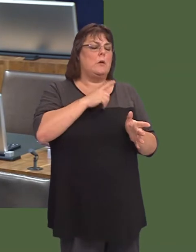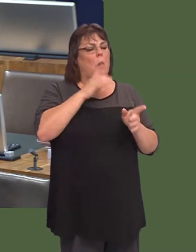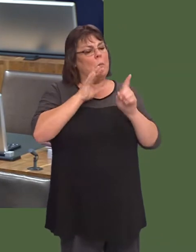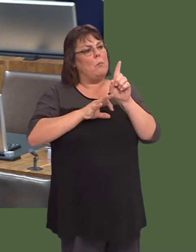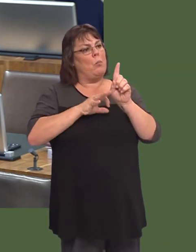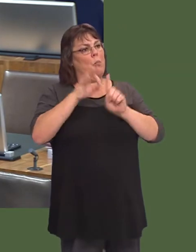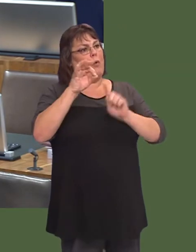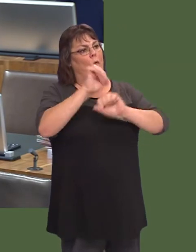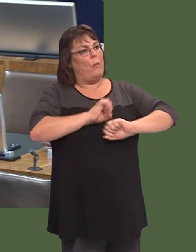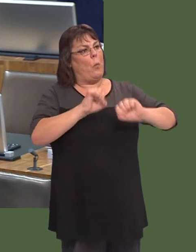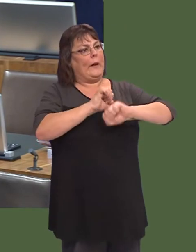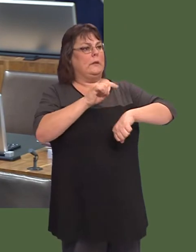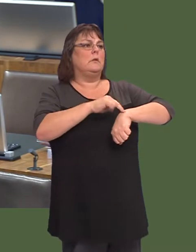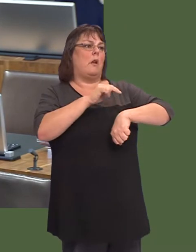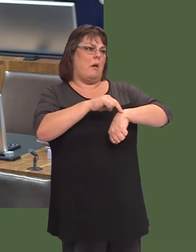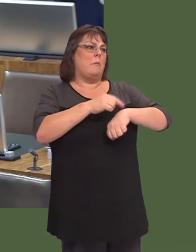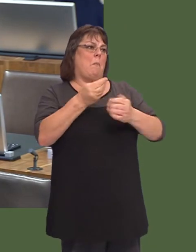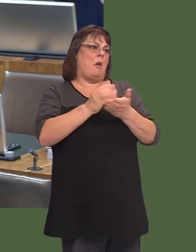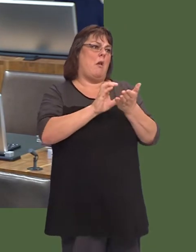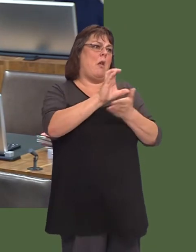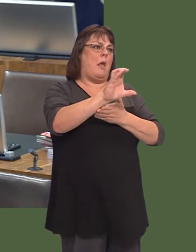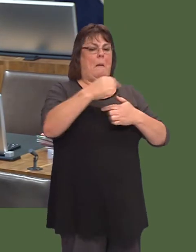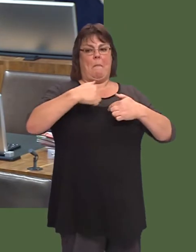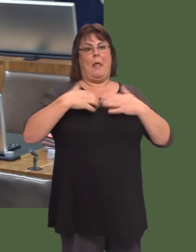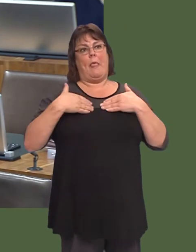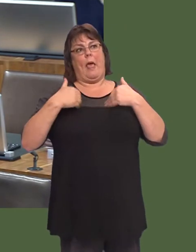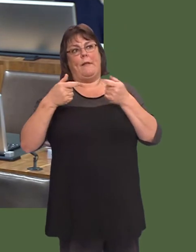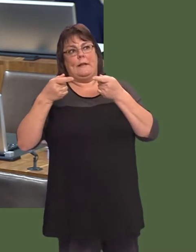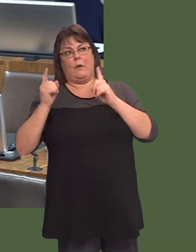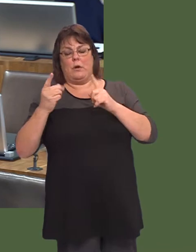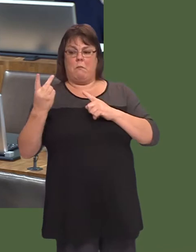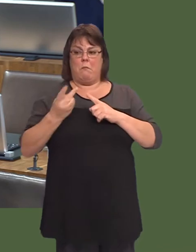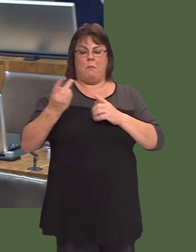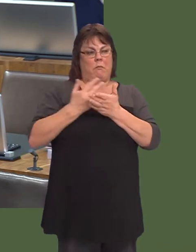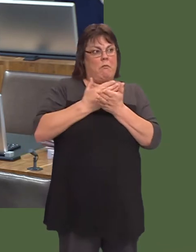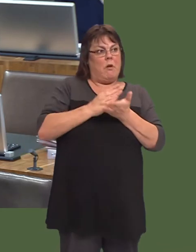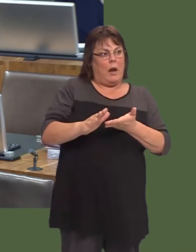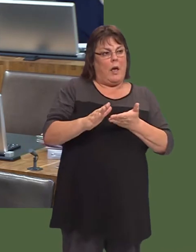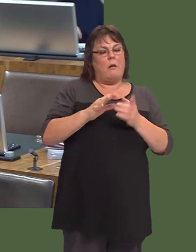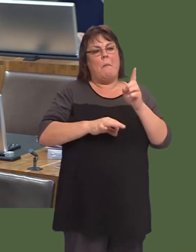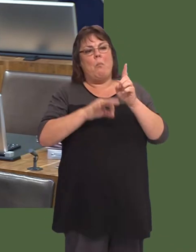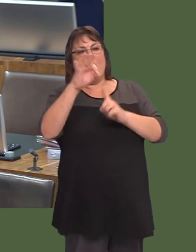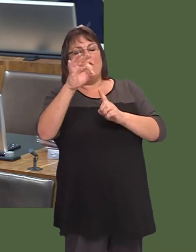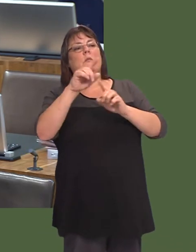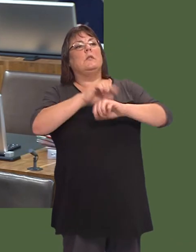continue this improvement trend for waiting times. The health Secretary and I have been very clear on the need for further improvement